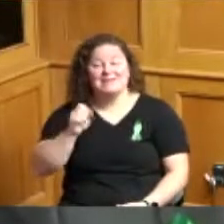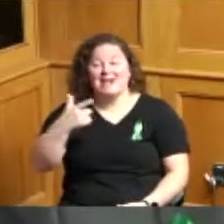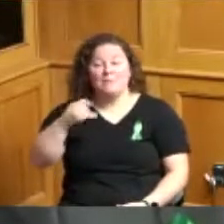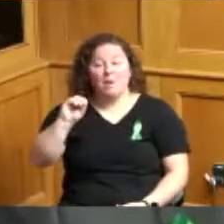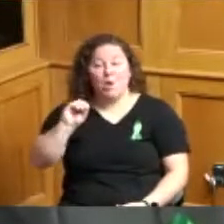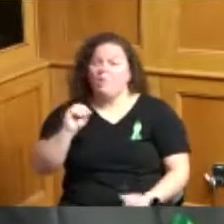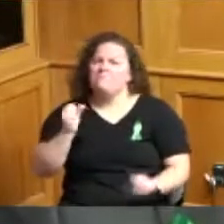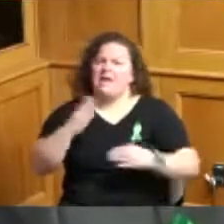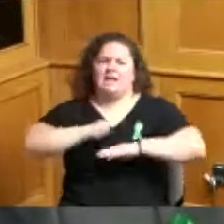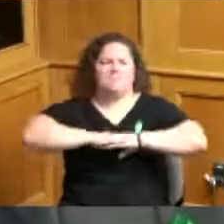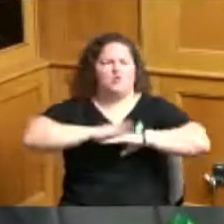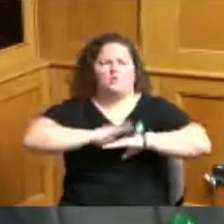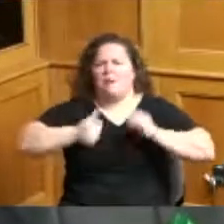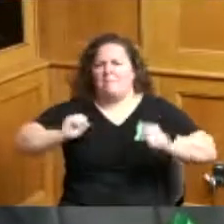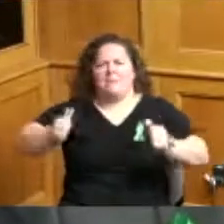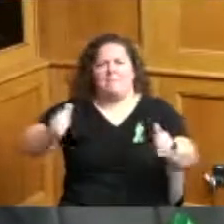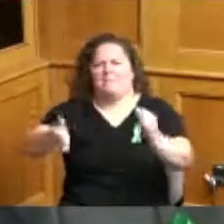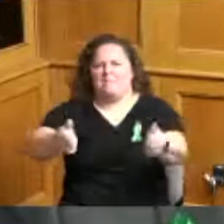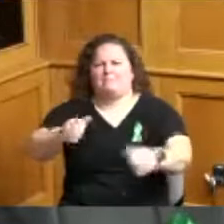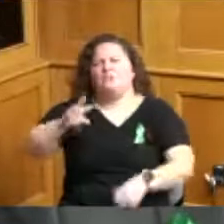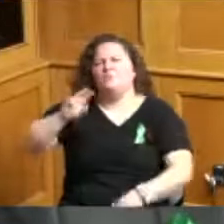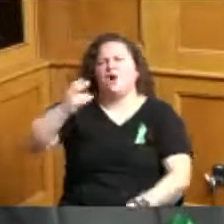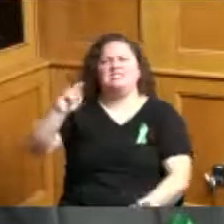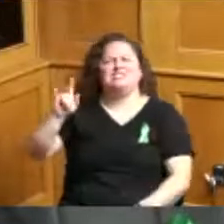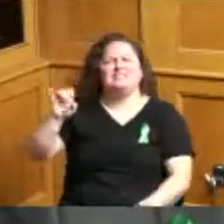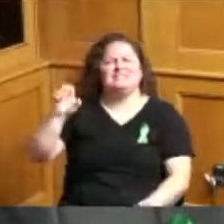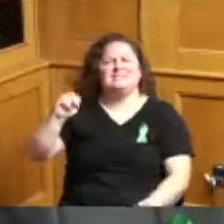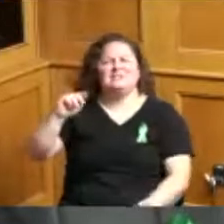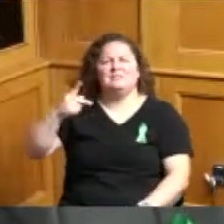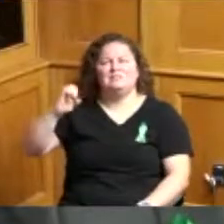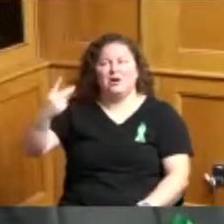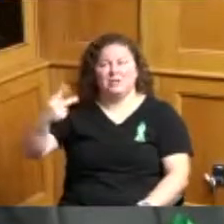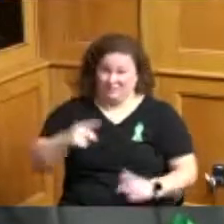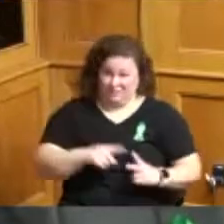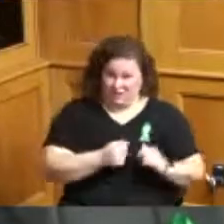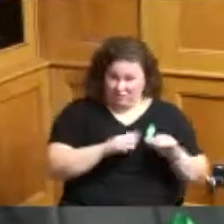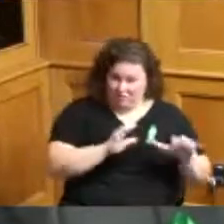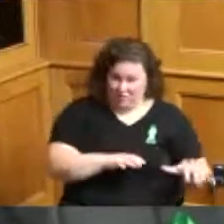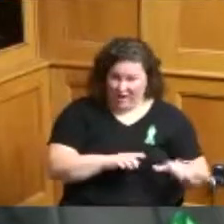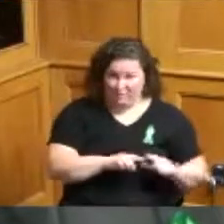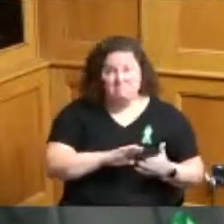and it was at Washington Park it was started out as a rainy day but got nice so it was good